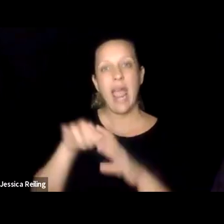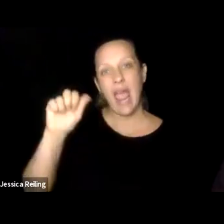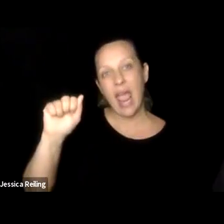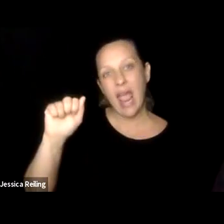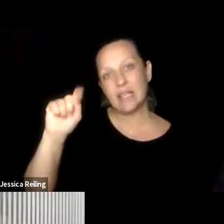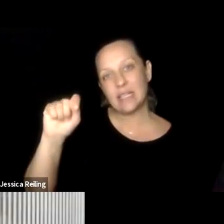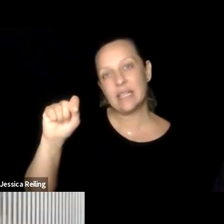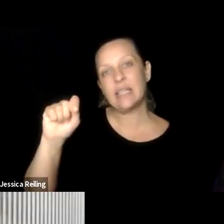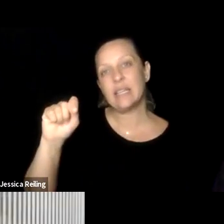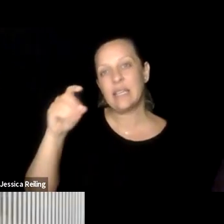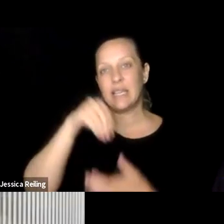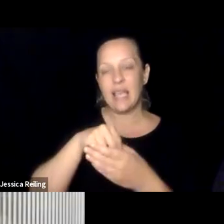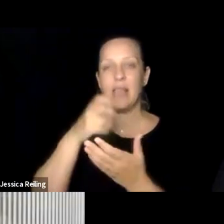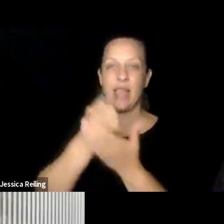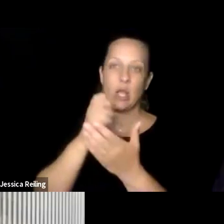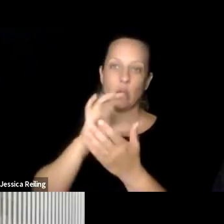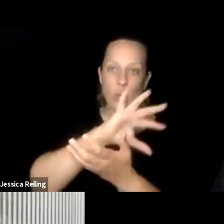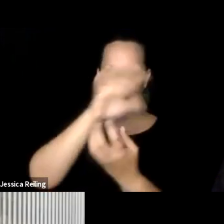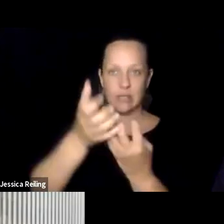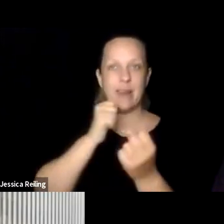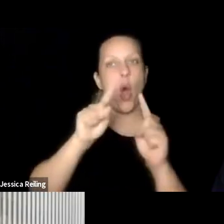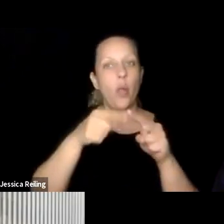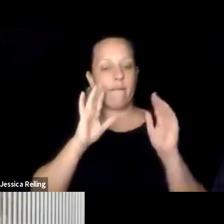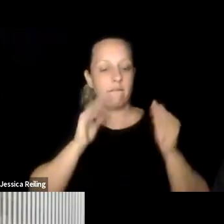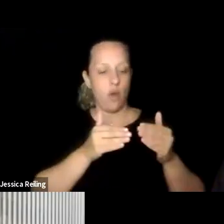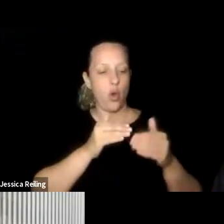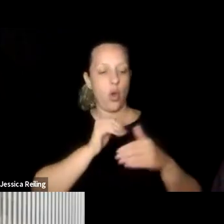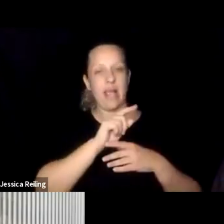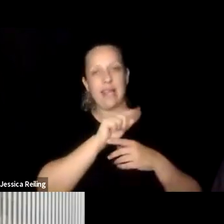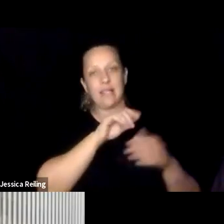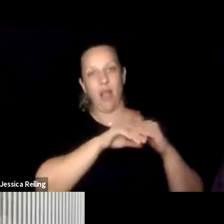much for your remarks, Deepti. Specifically your points about